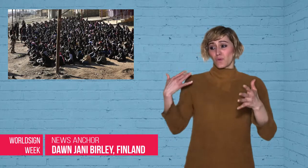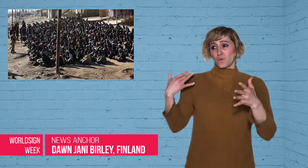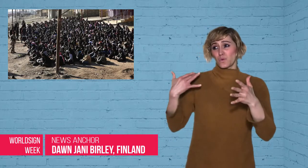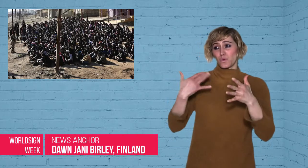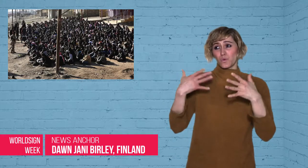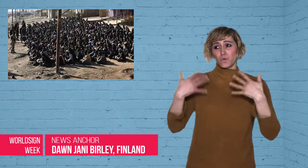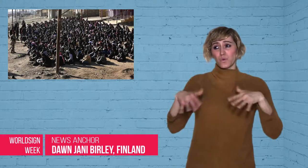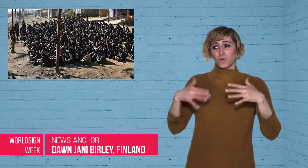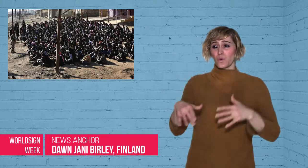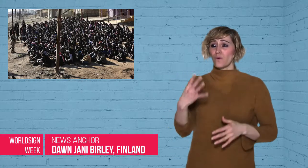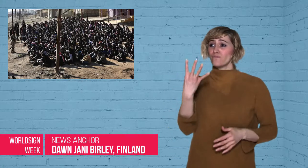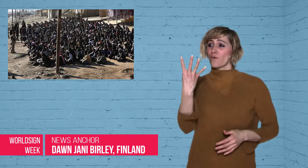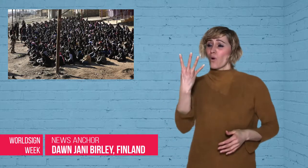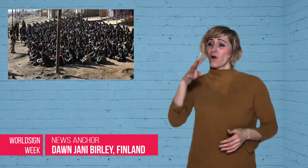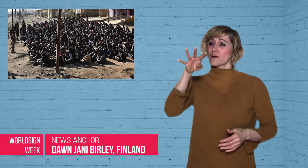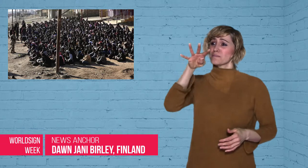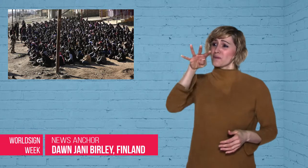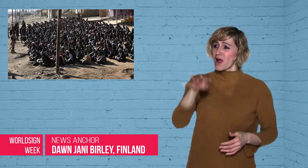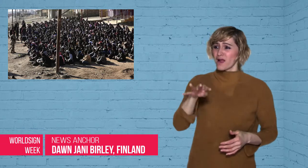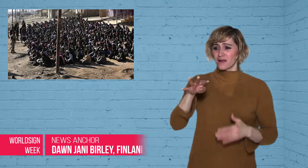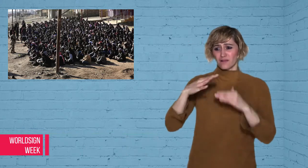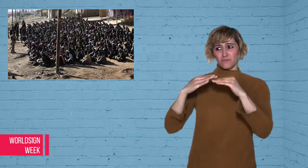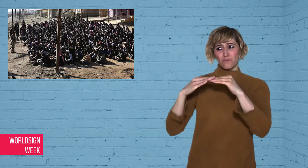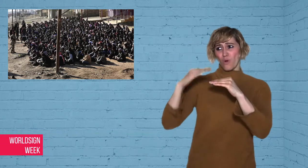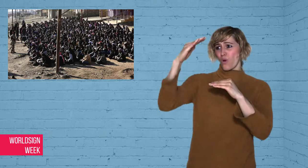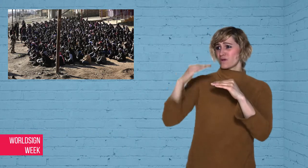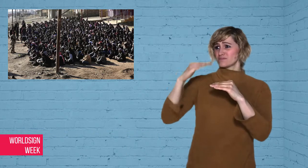Dawn: After more than four months of